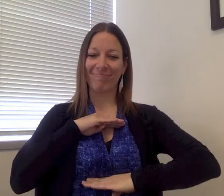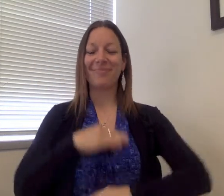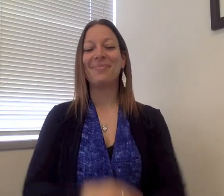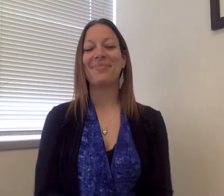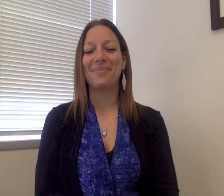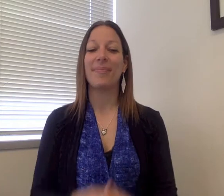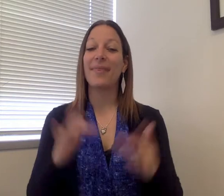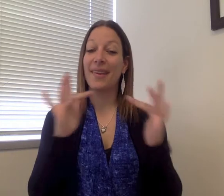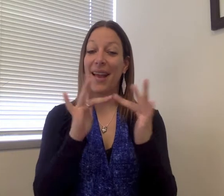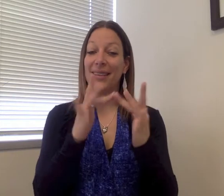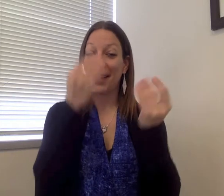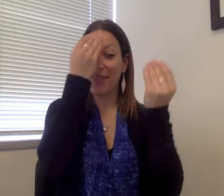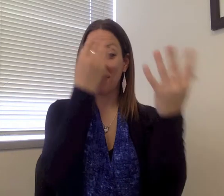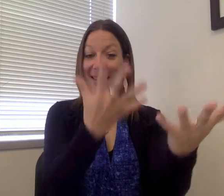are met. You may do so by emailing: Thank you.